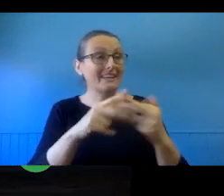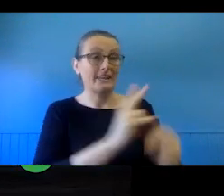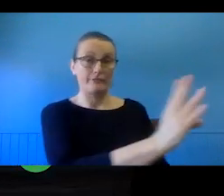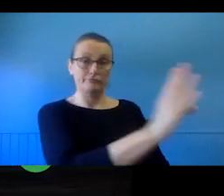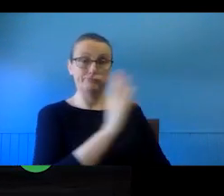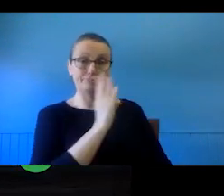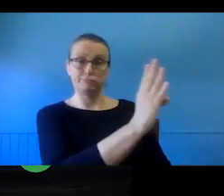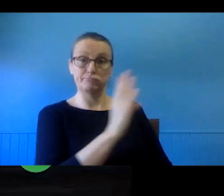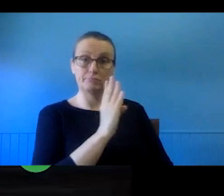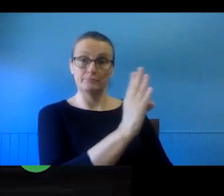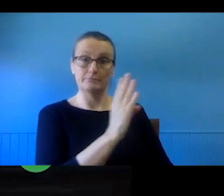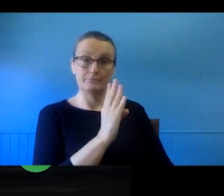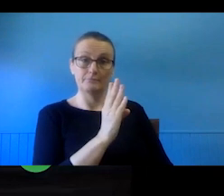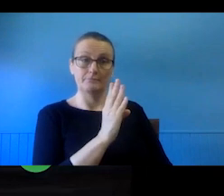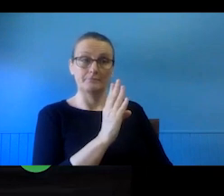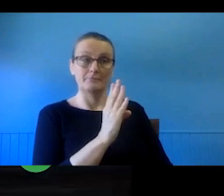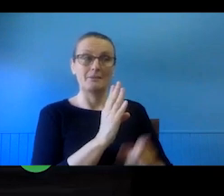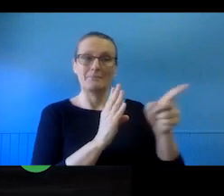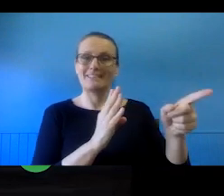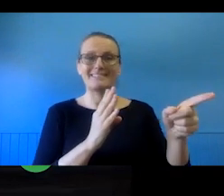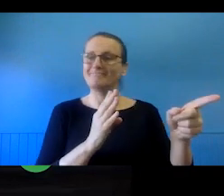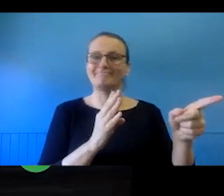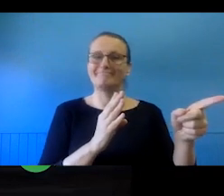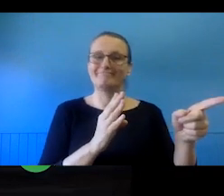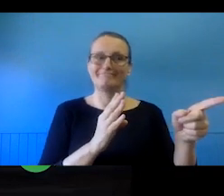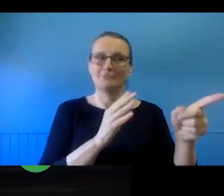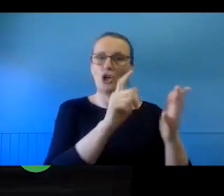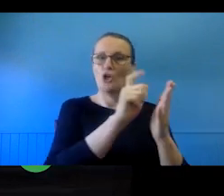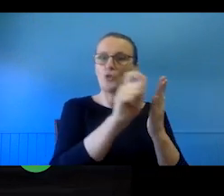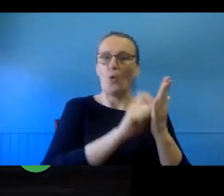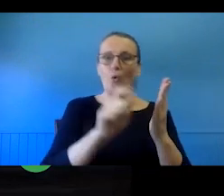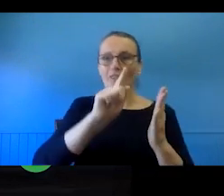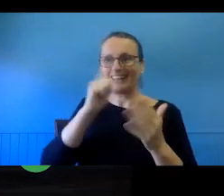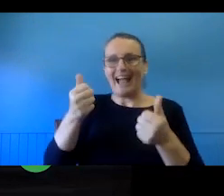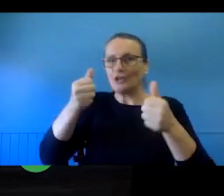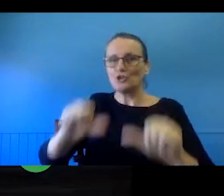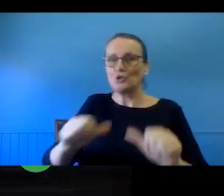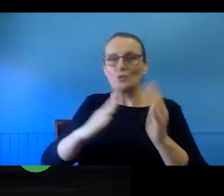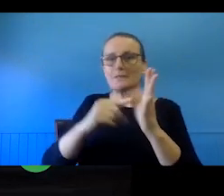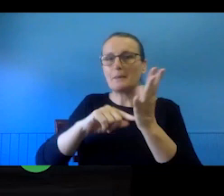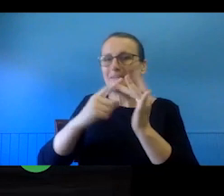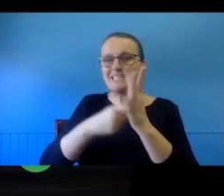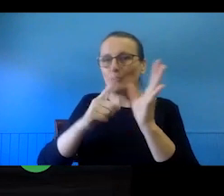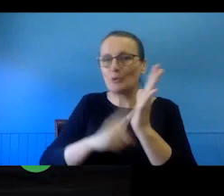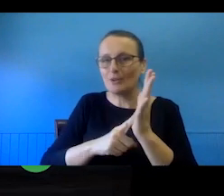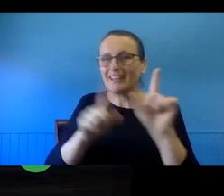licence, you can't make use of the same material in the same way, but that doesn't restrict you from making any other uses outside of the